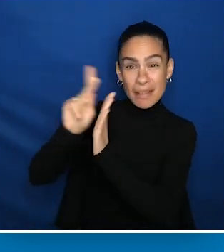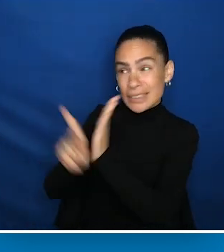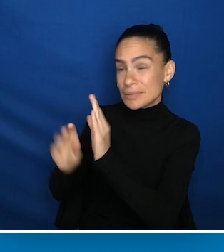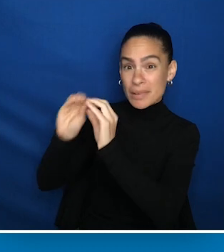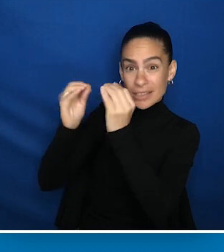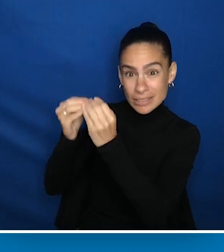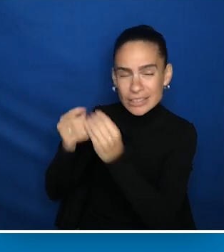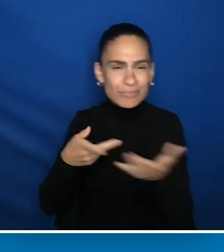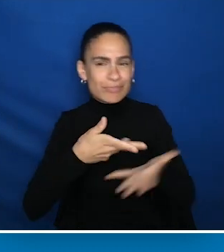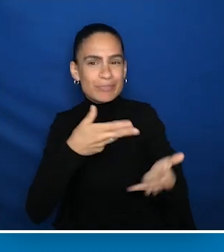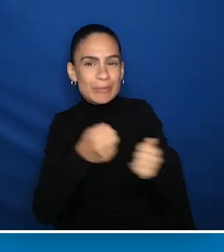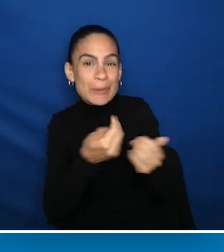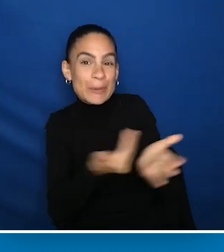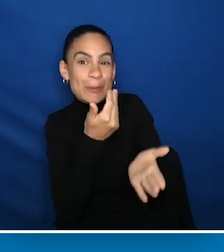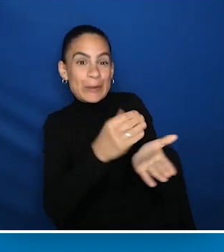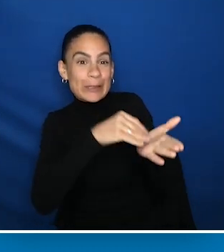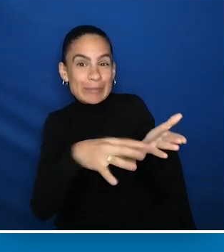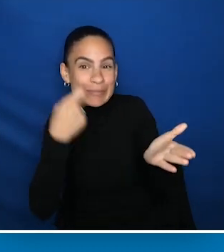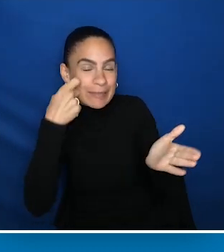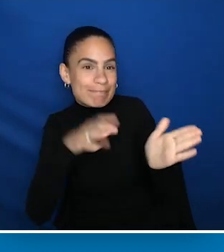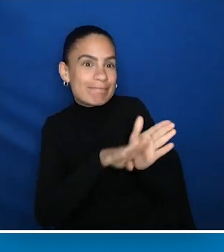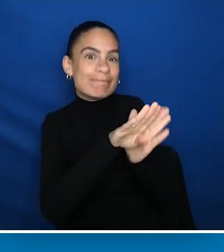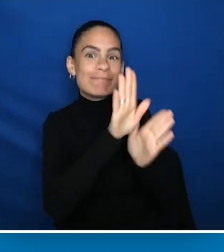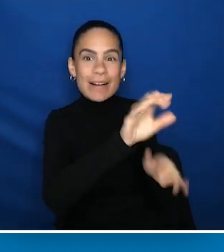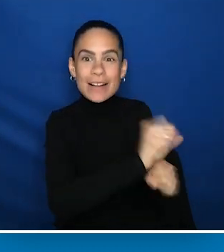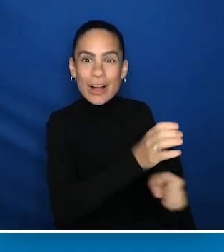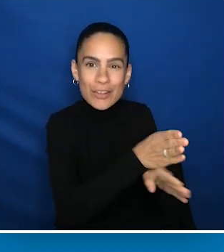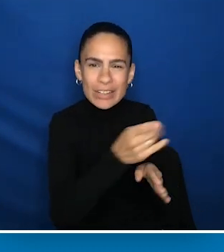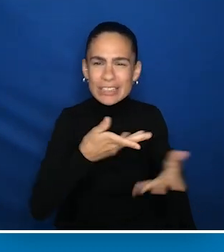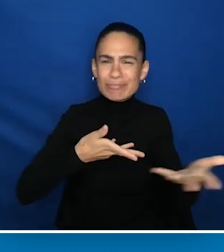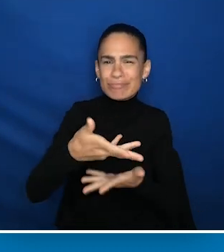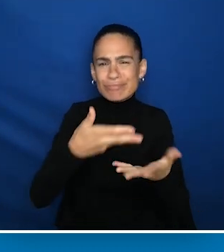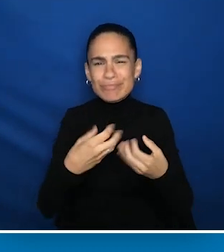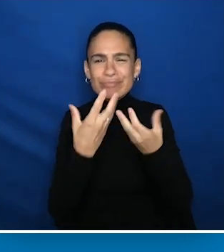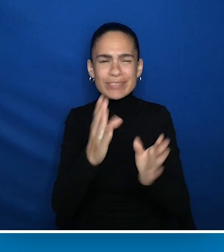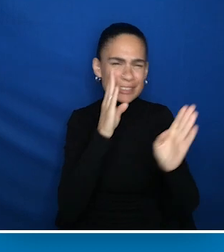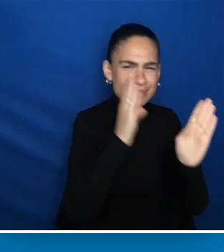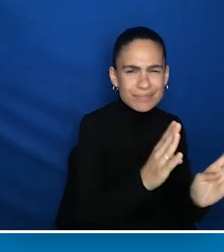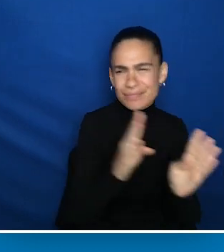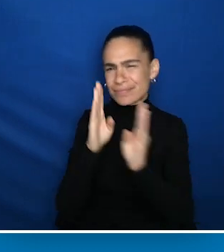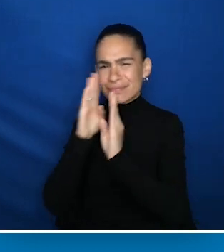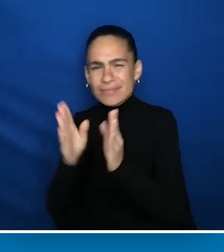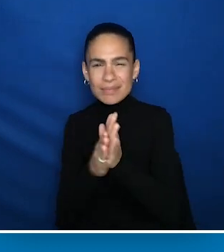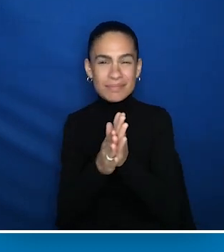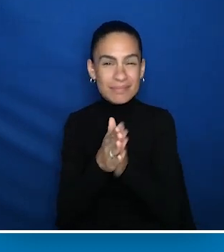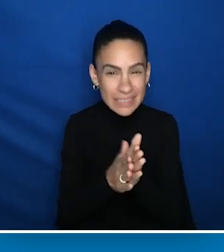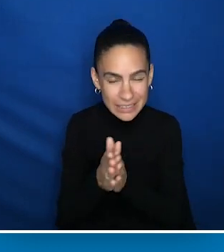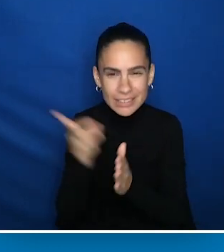international policy groups, to students who are just beginning their careers. She engages with attention and passion.